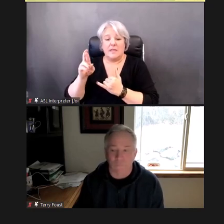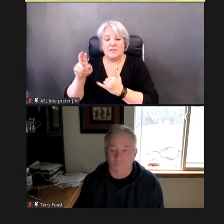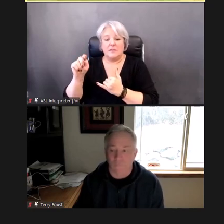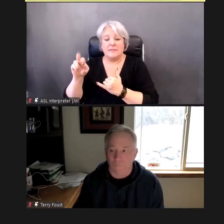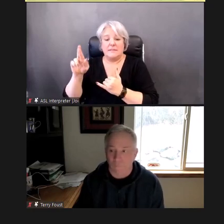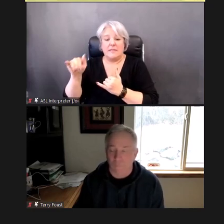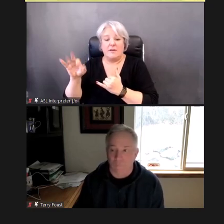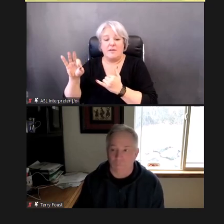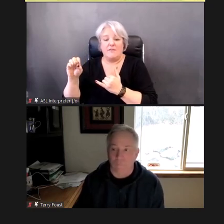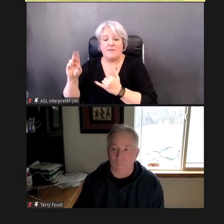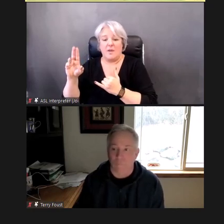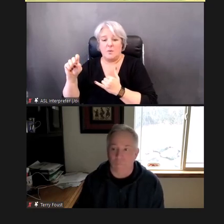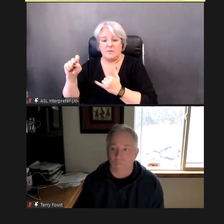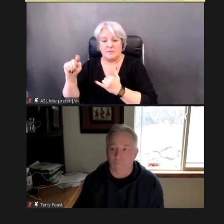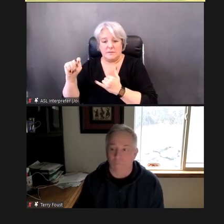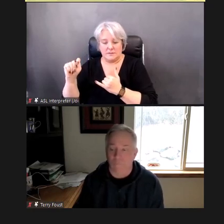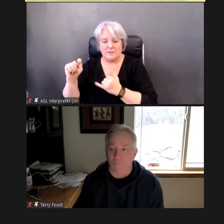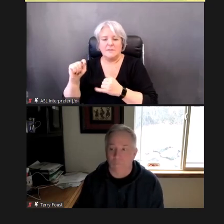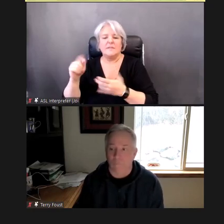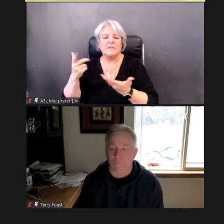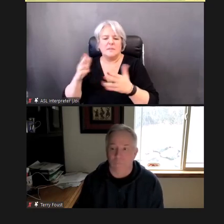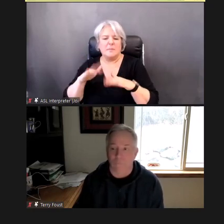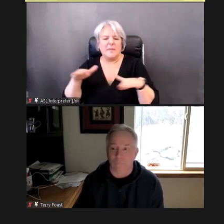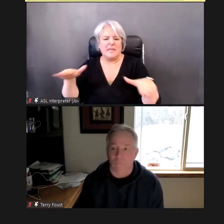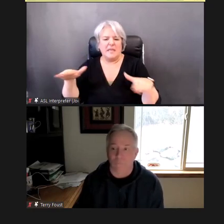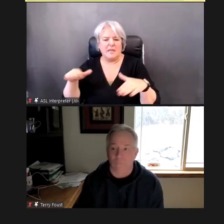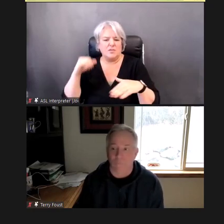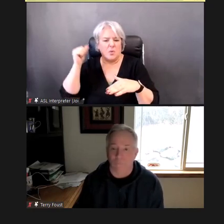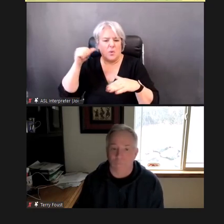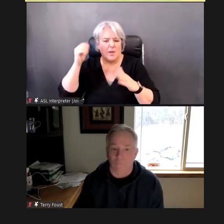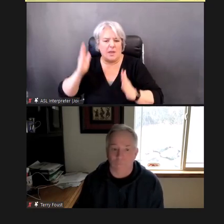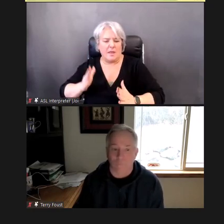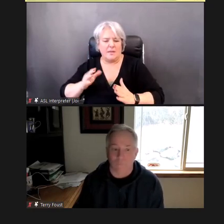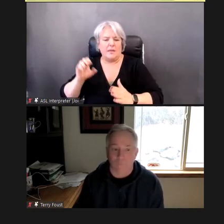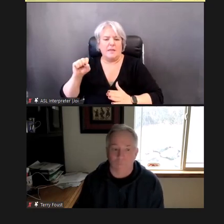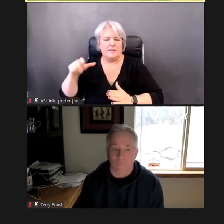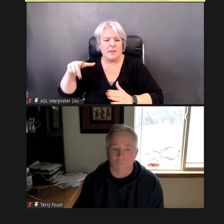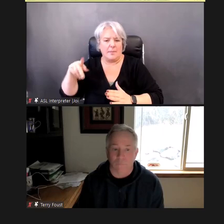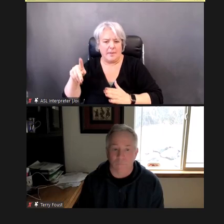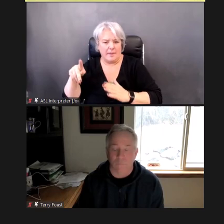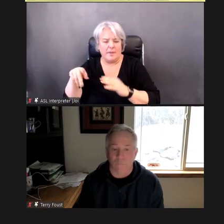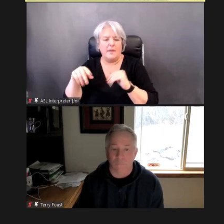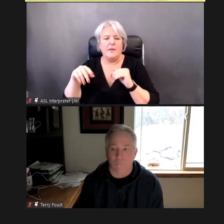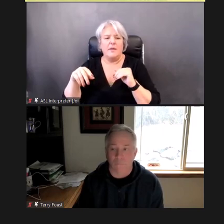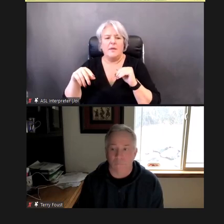Terry Foust, AuD, CCC-A/SLP, who is a pediatric audiologist and